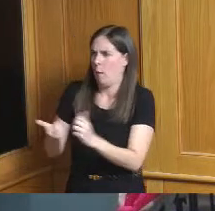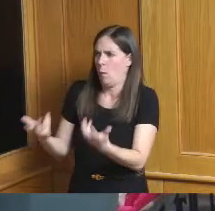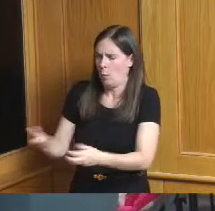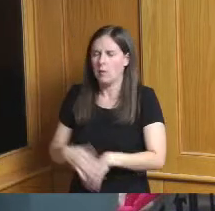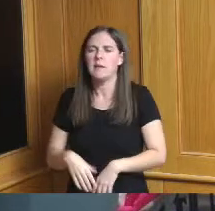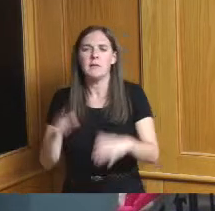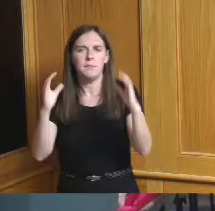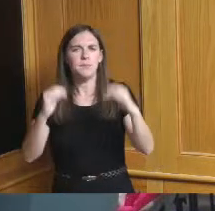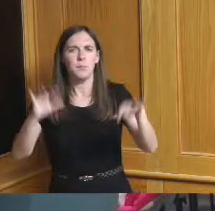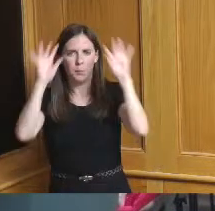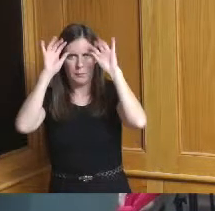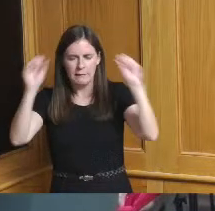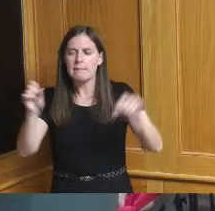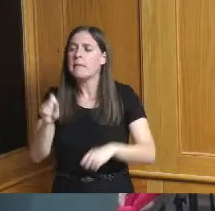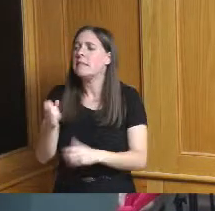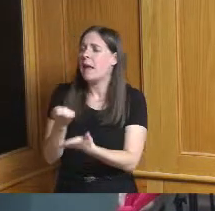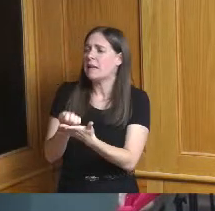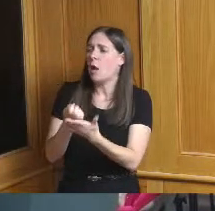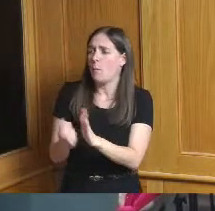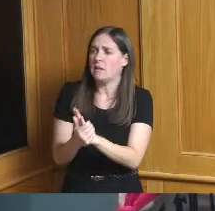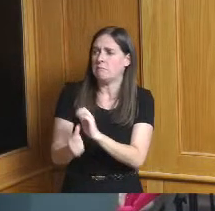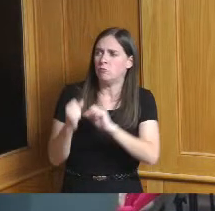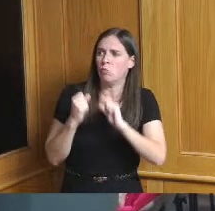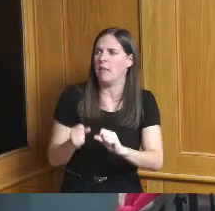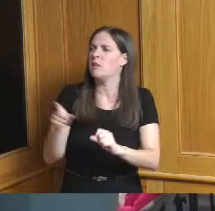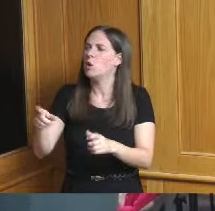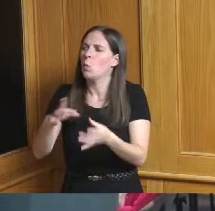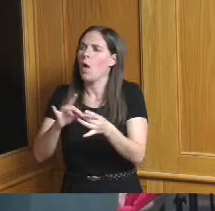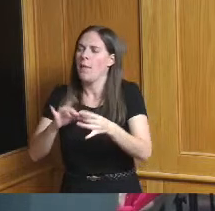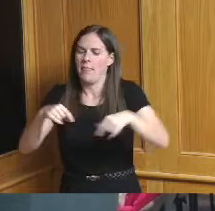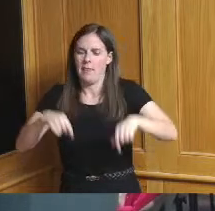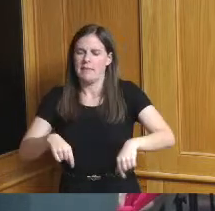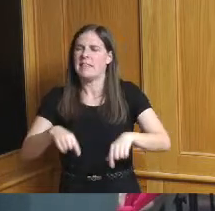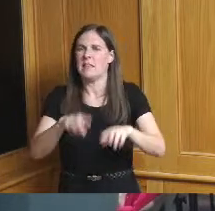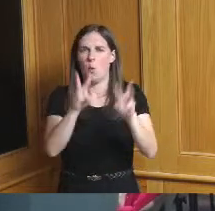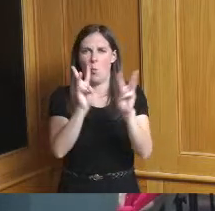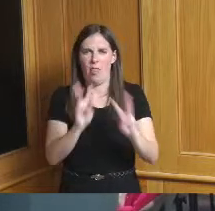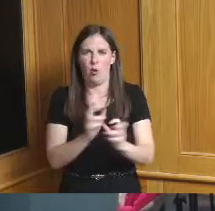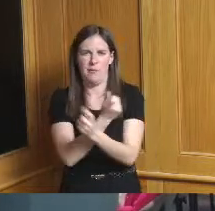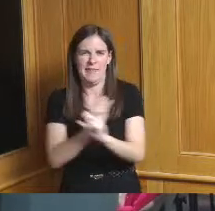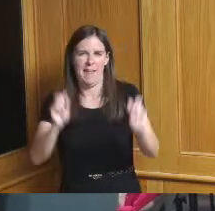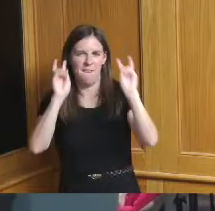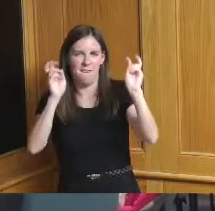under economic strength you have the climate as a safe zone can you just explain that just